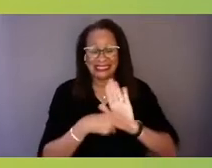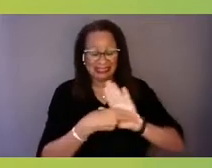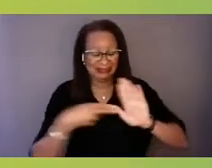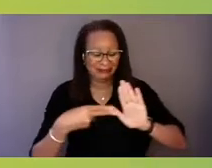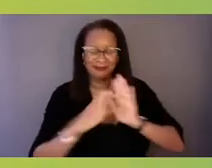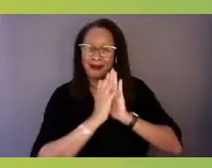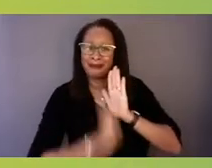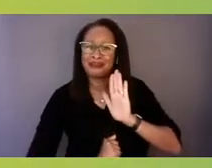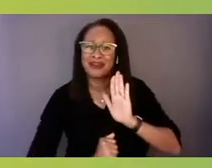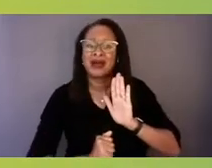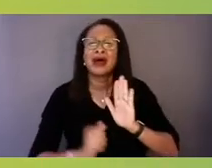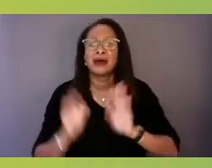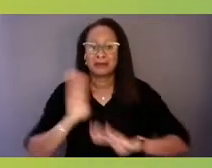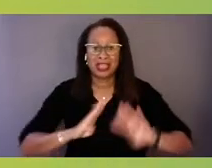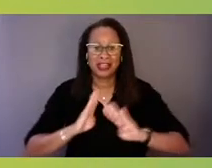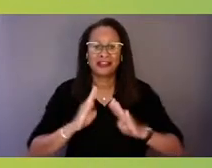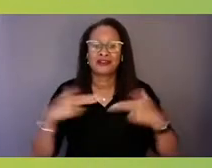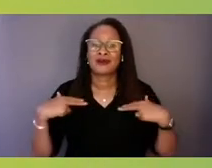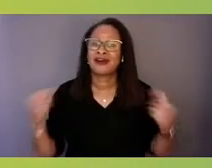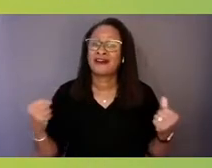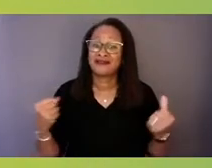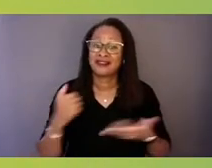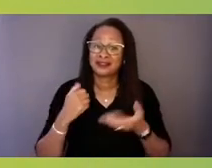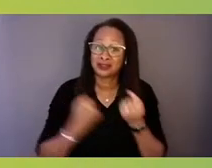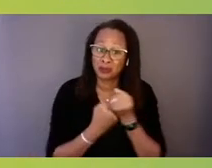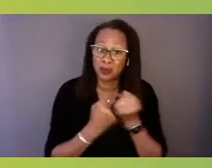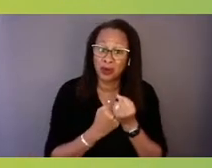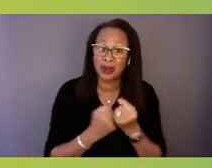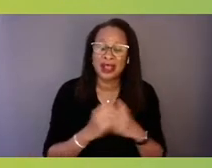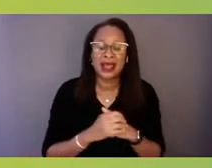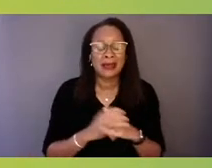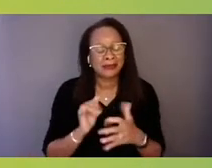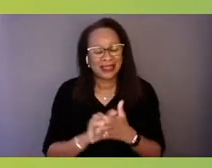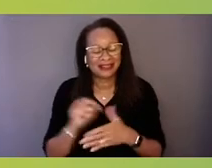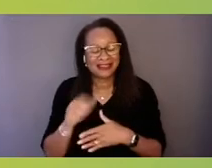that they wouldn't and haven't necessarily gotten in the past.